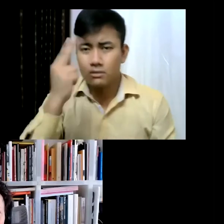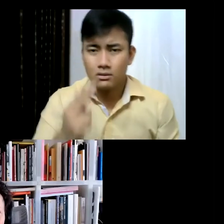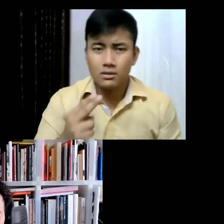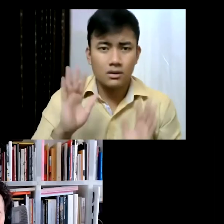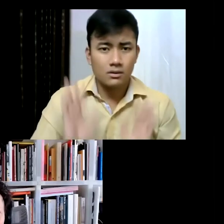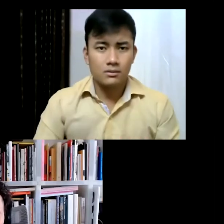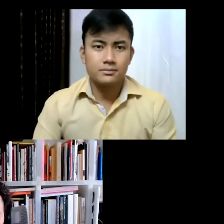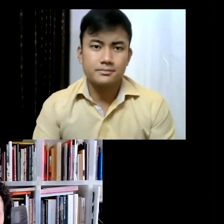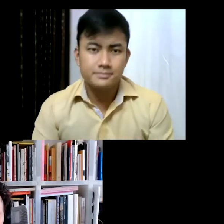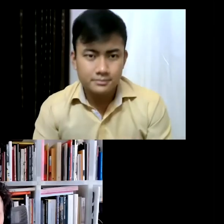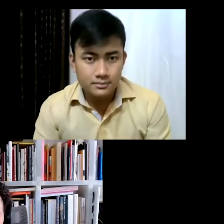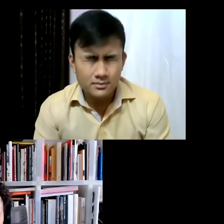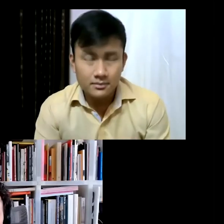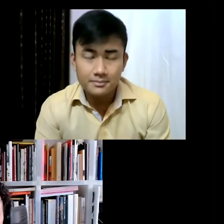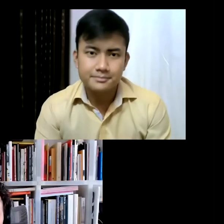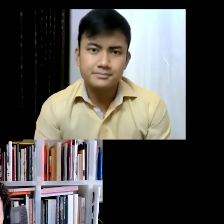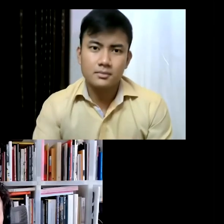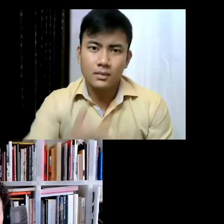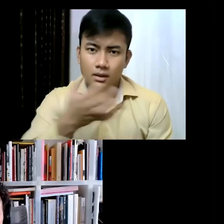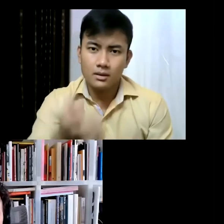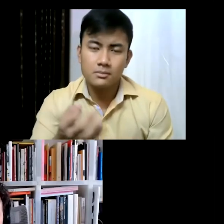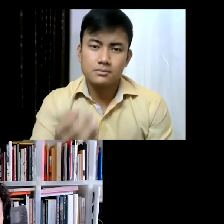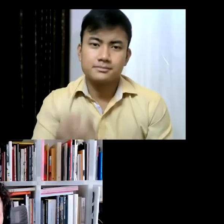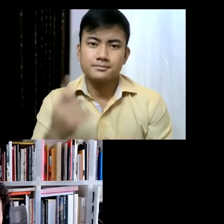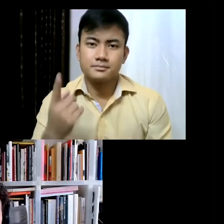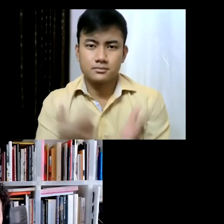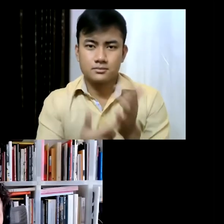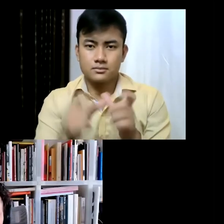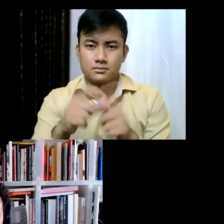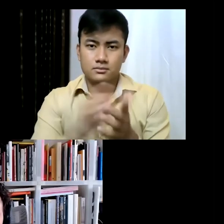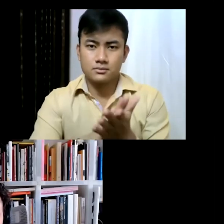Okay, there's a question now from Radhika Poddar... I think someone's being naughty here,